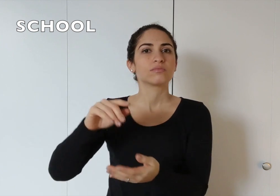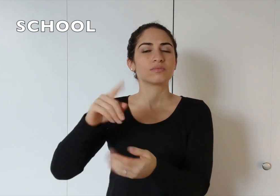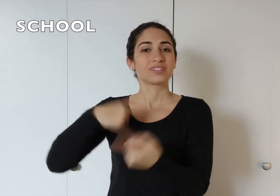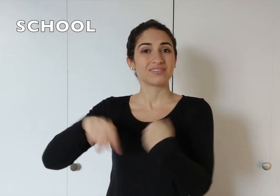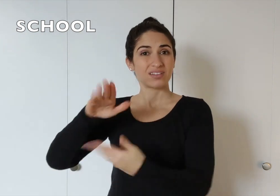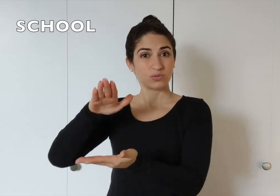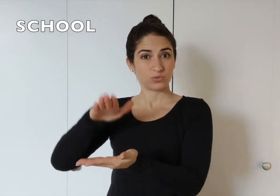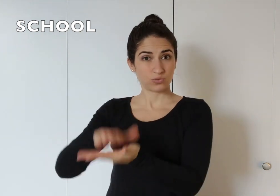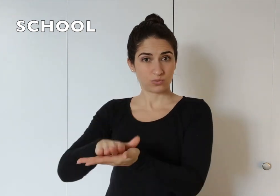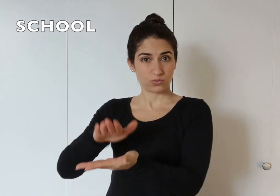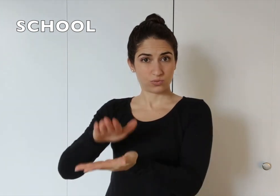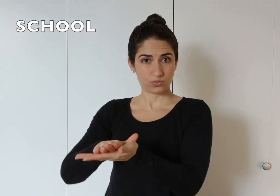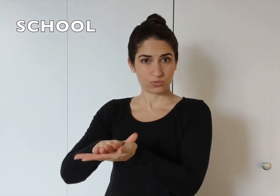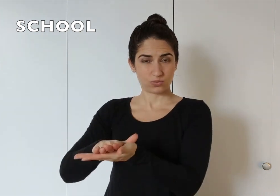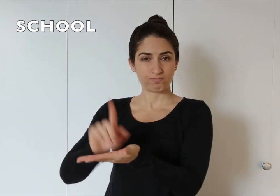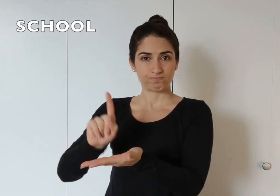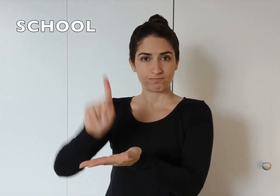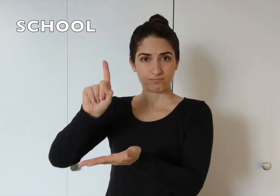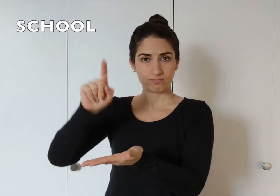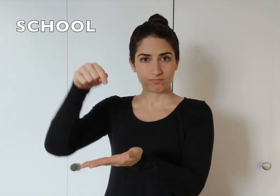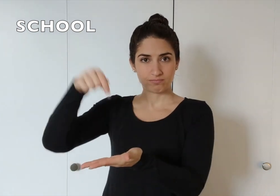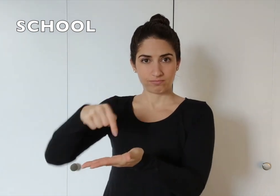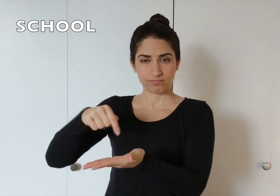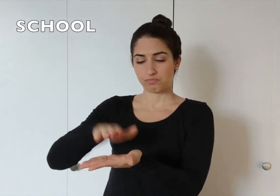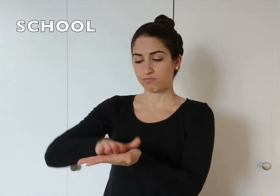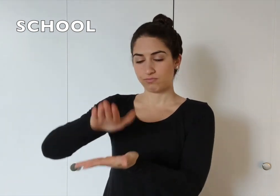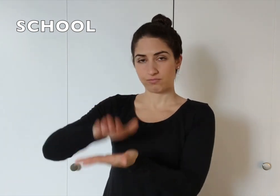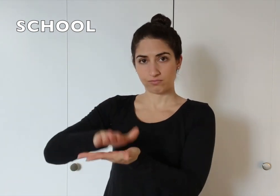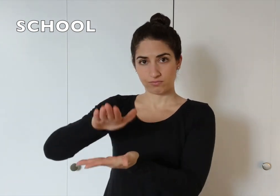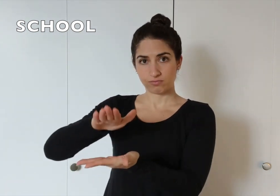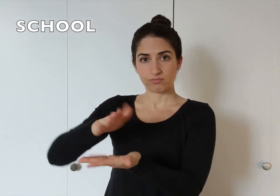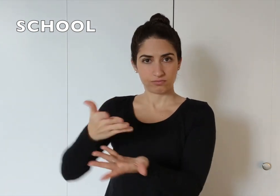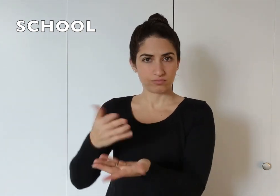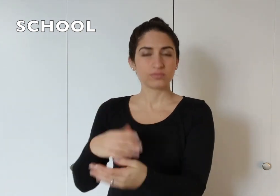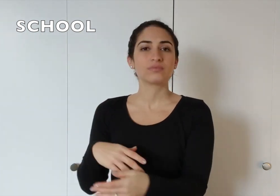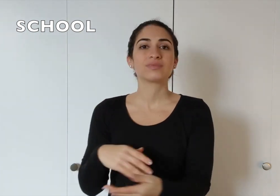The sign SCHOOL has an up-and-down movement.